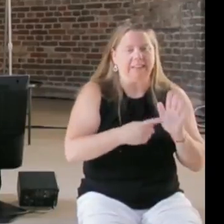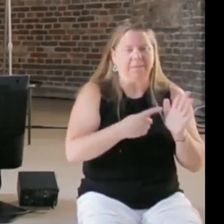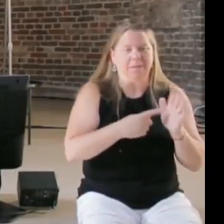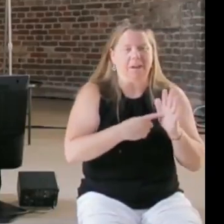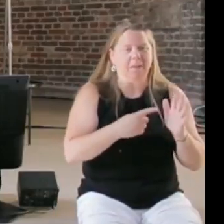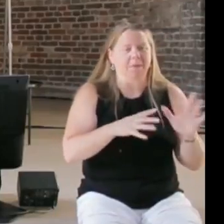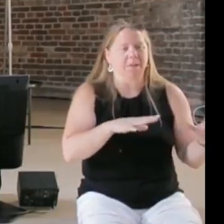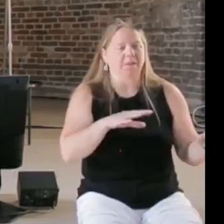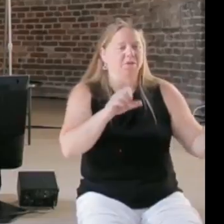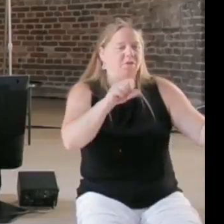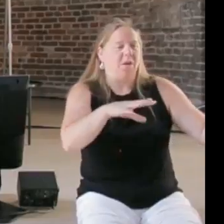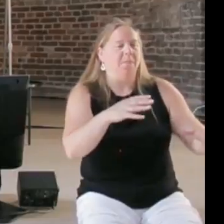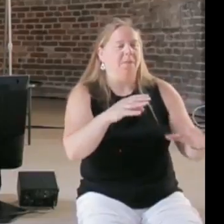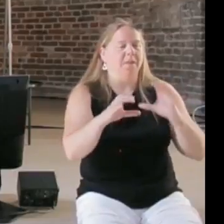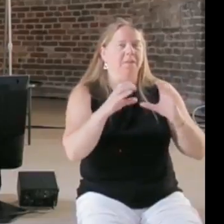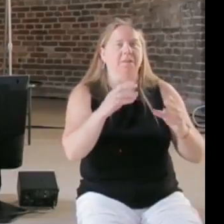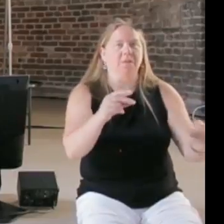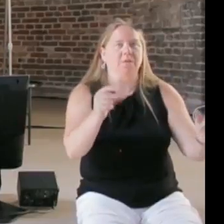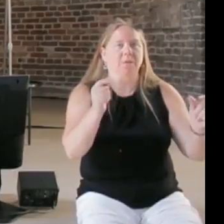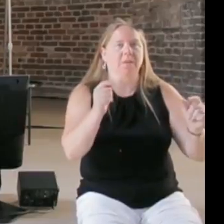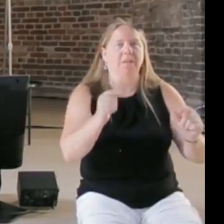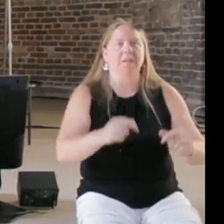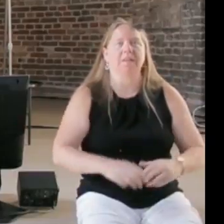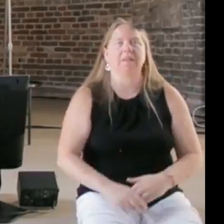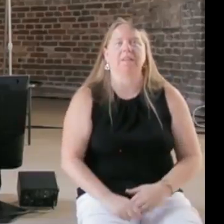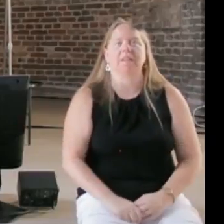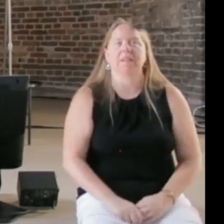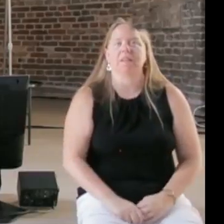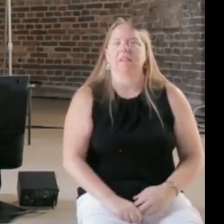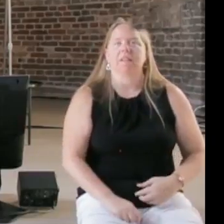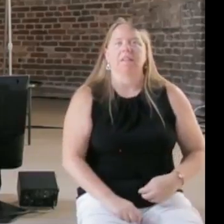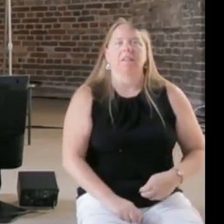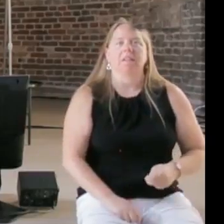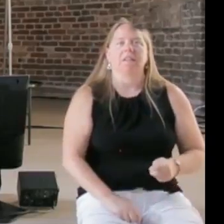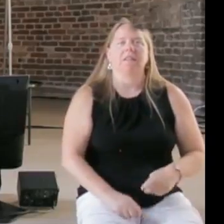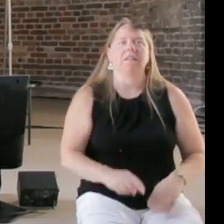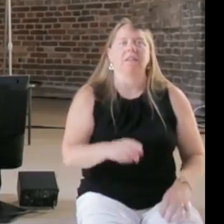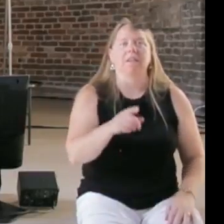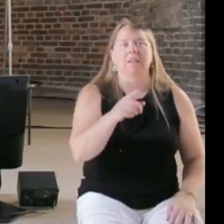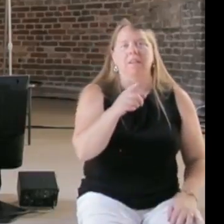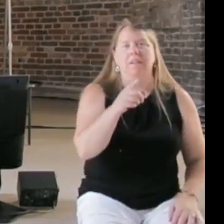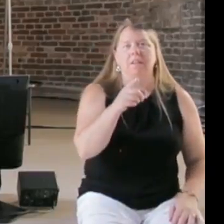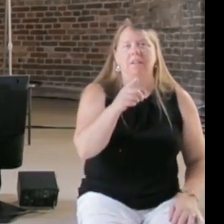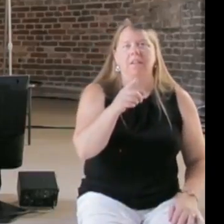[Juan] I'd like to add something, it's because it's a direct point to what he's saying,